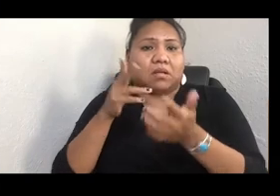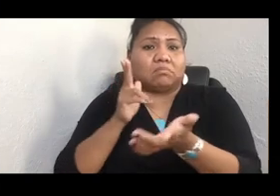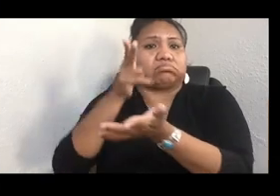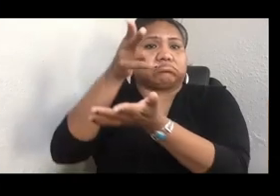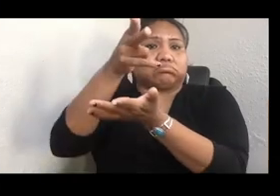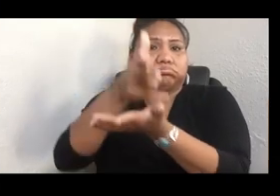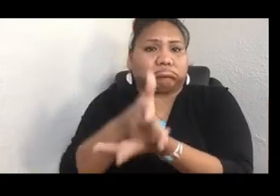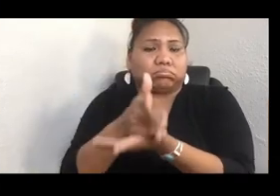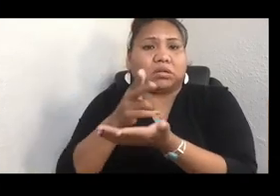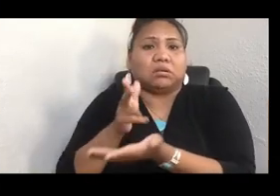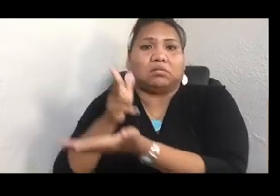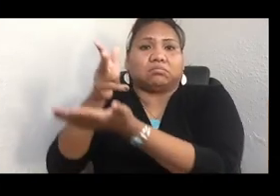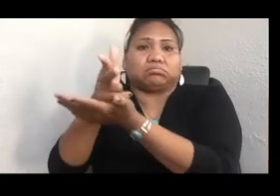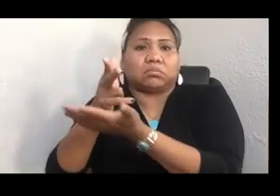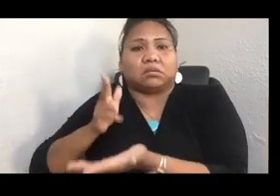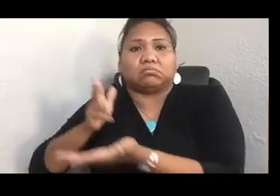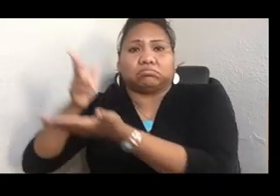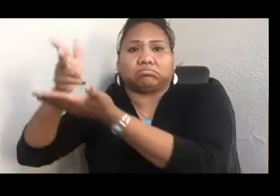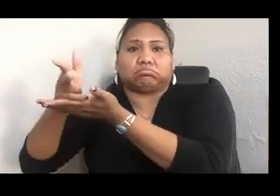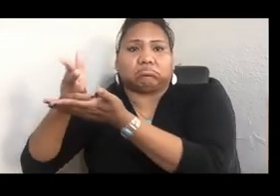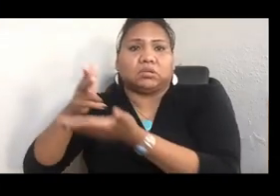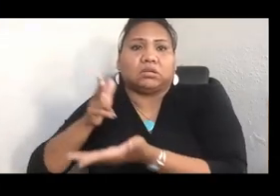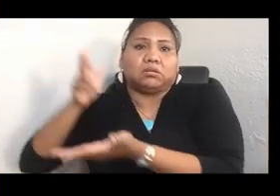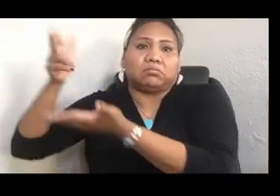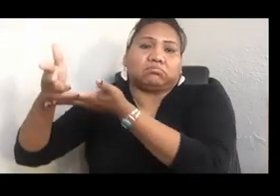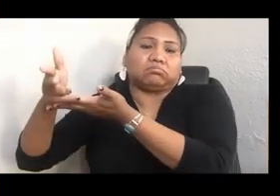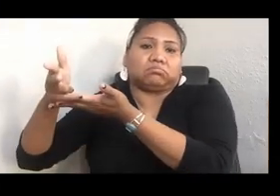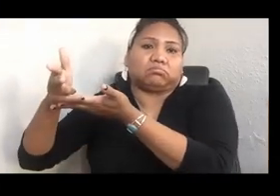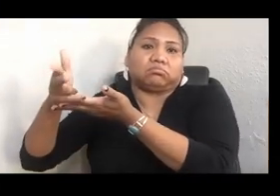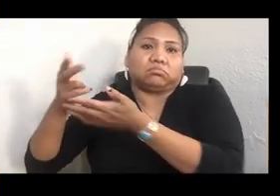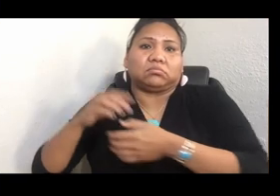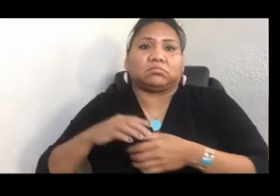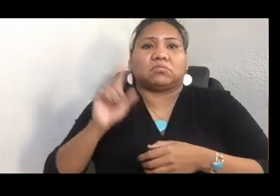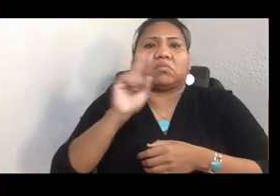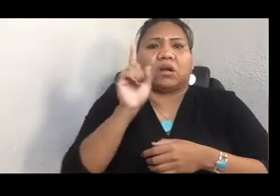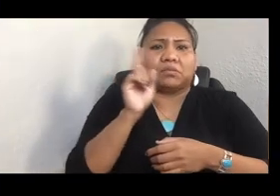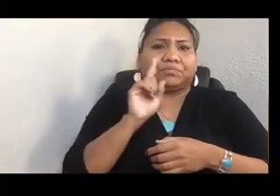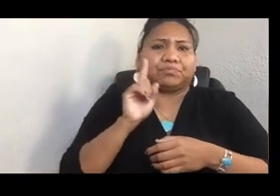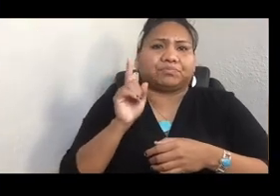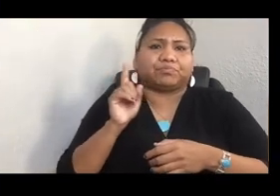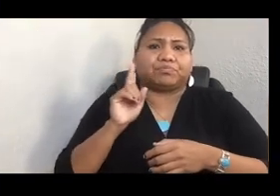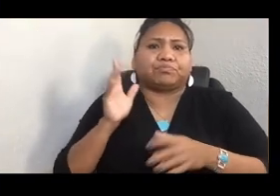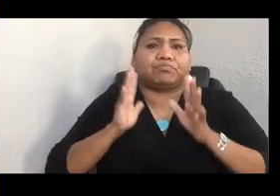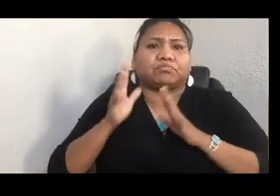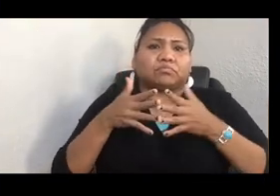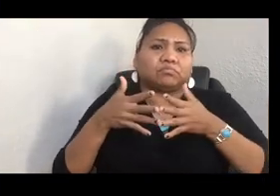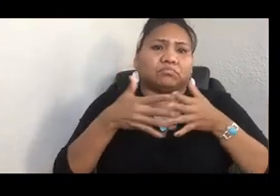where there used to be long houses. And we'd put down an offering, and we'd